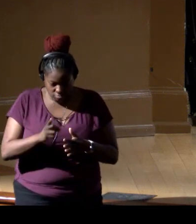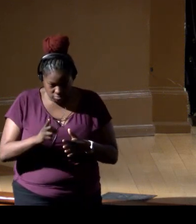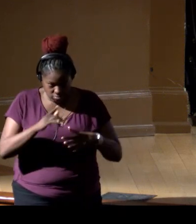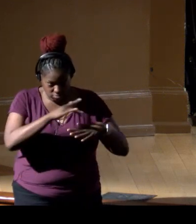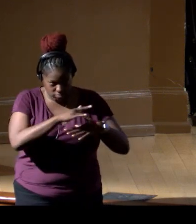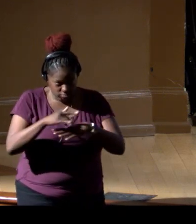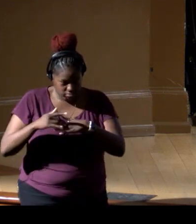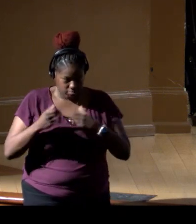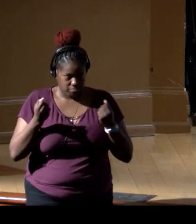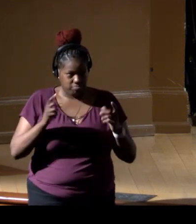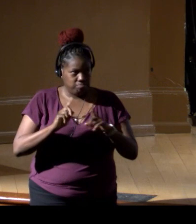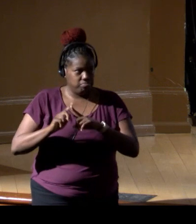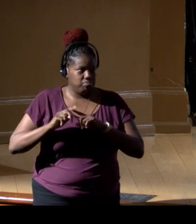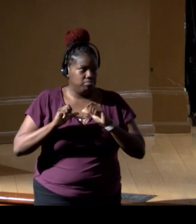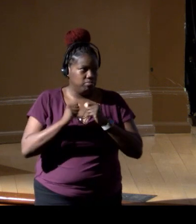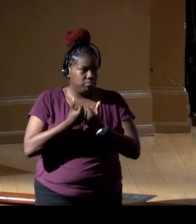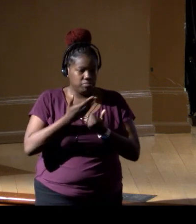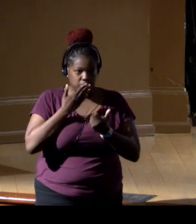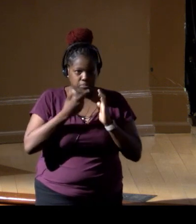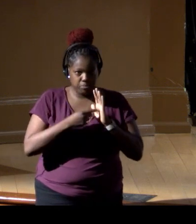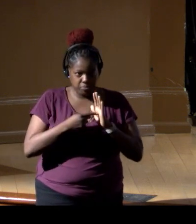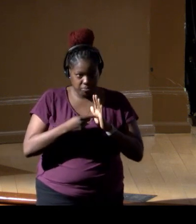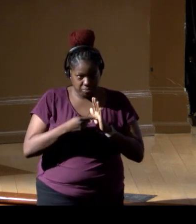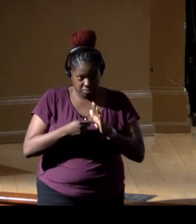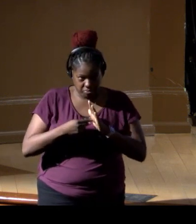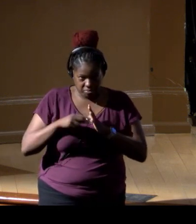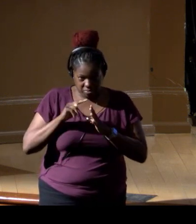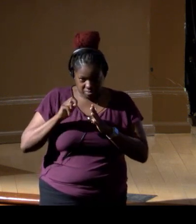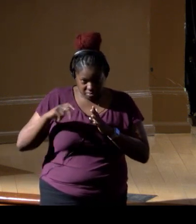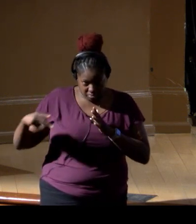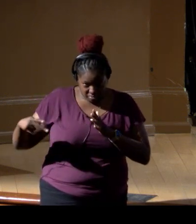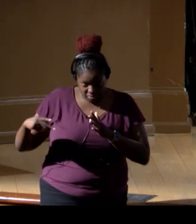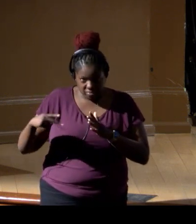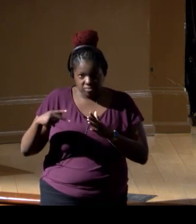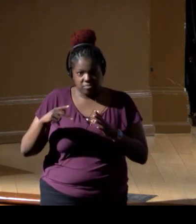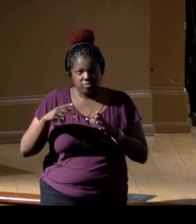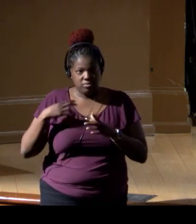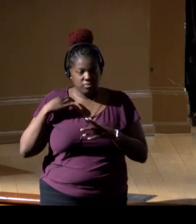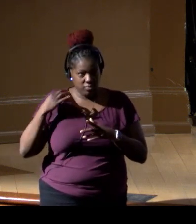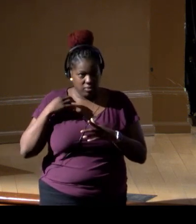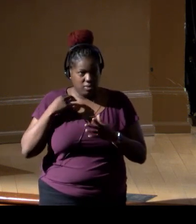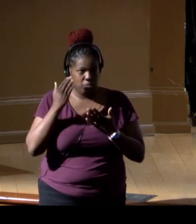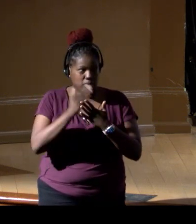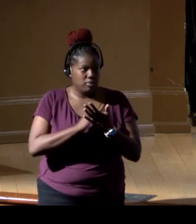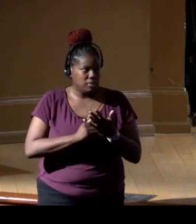and a good example of a NEPA application, deals with endangered species, listed species, things like that.